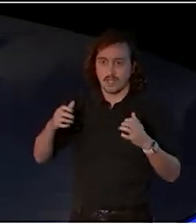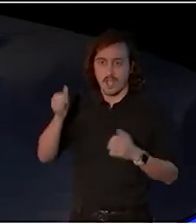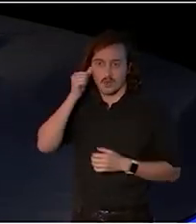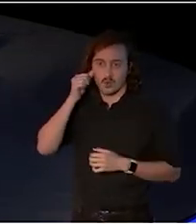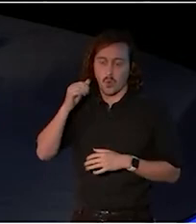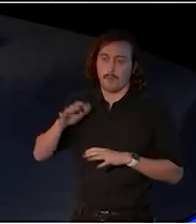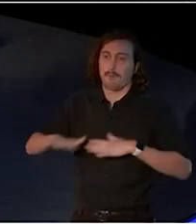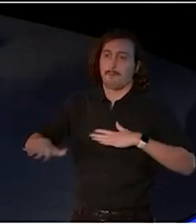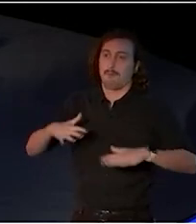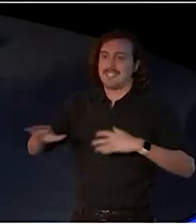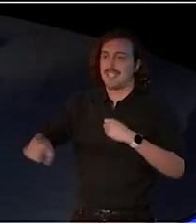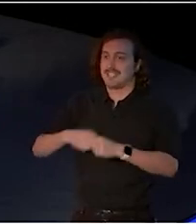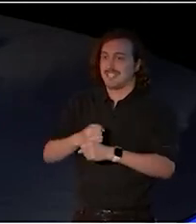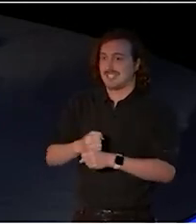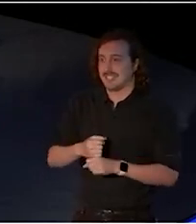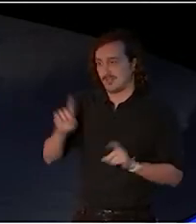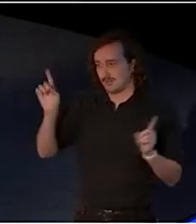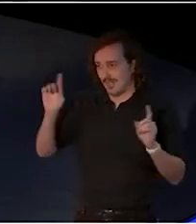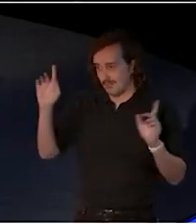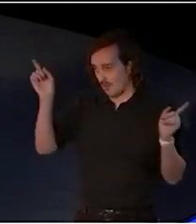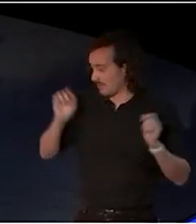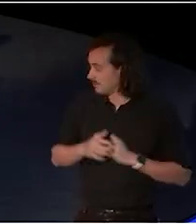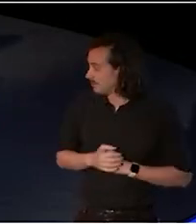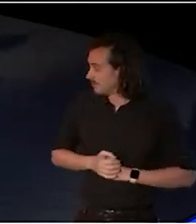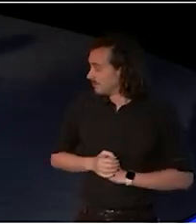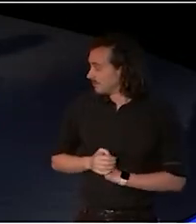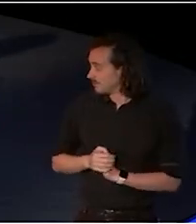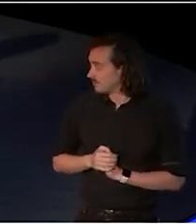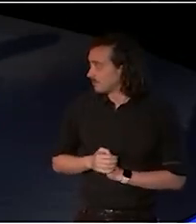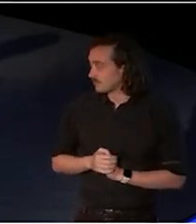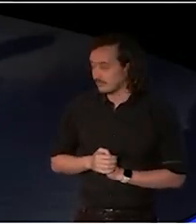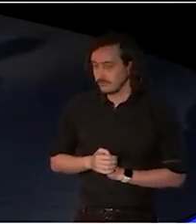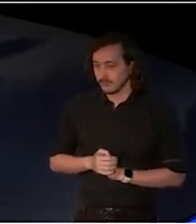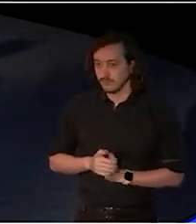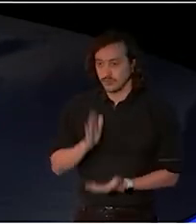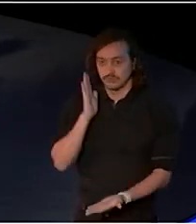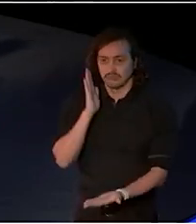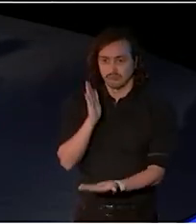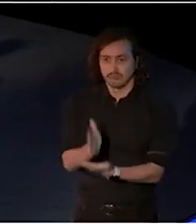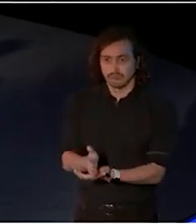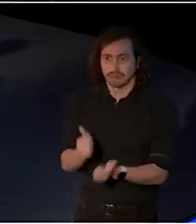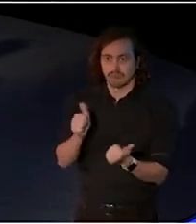We're very grateful. It's a great testament to the camaraderie of the Australian creative